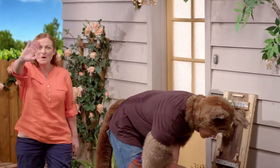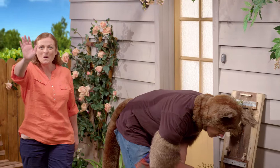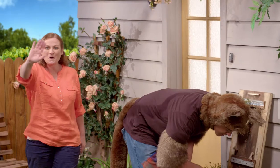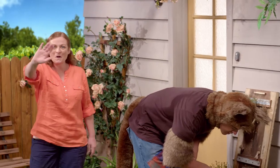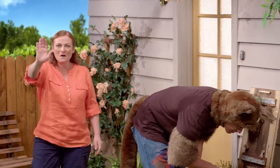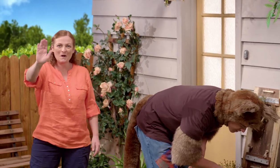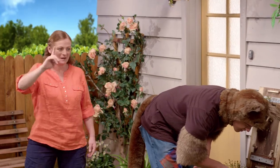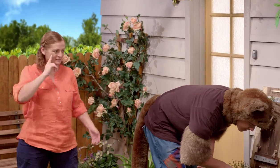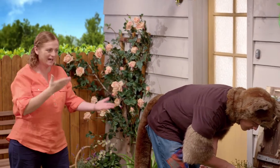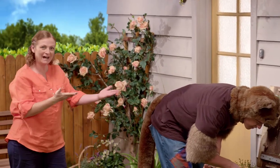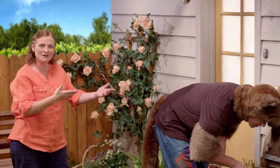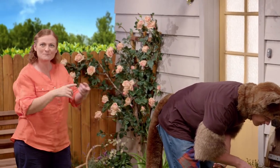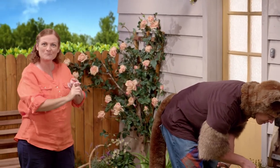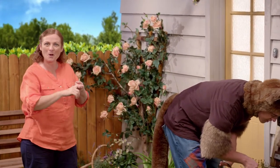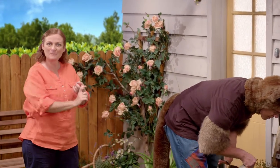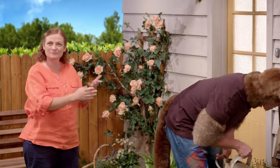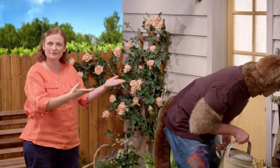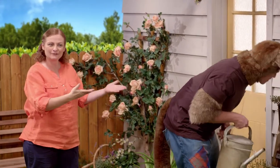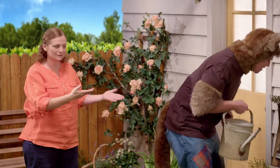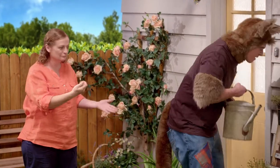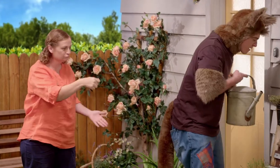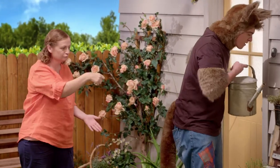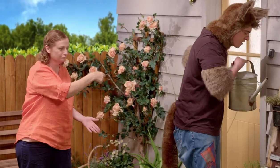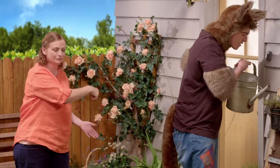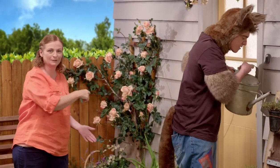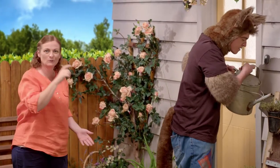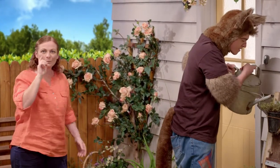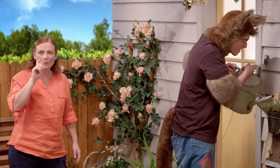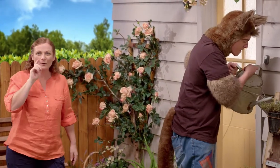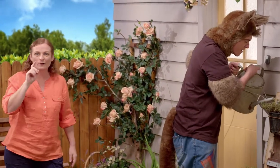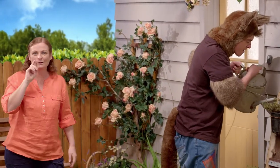Hello everyone. Look at Possum watering the garden.